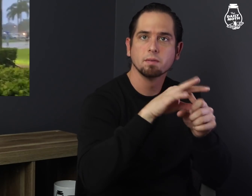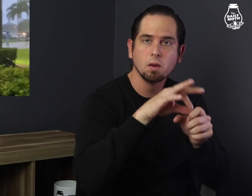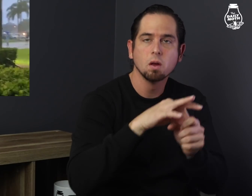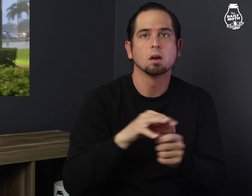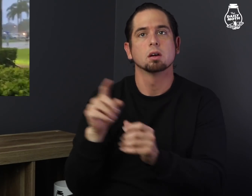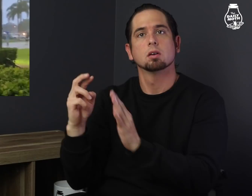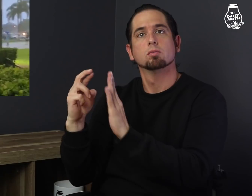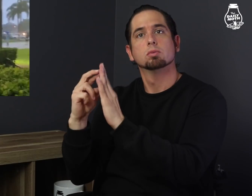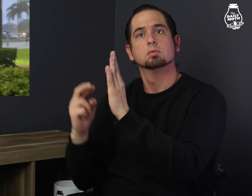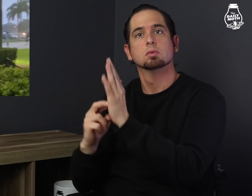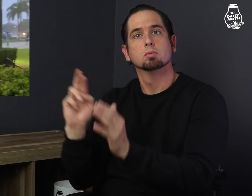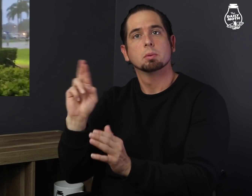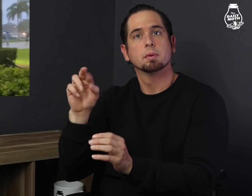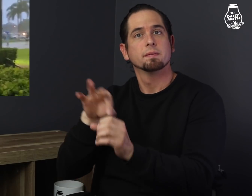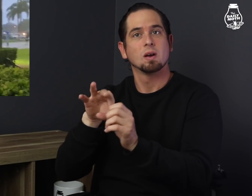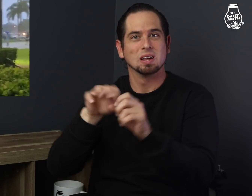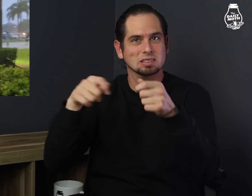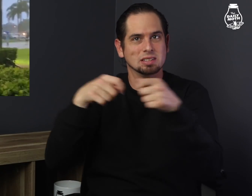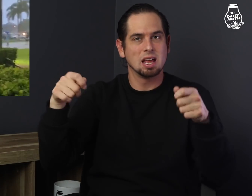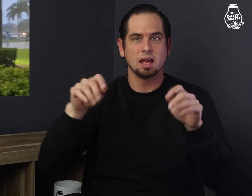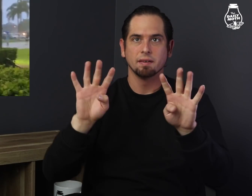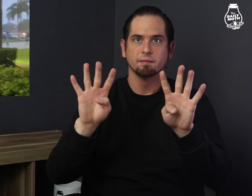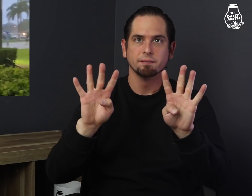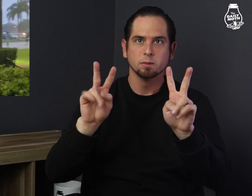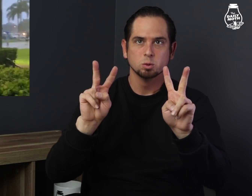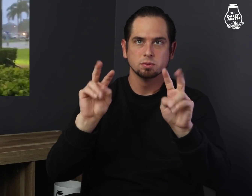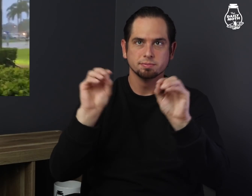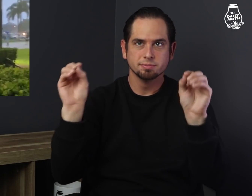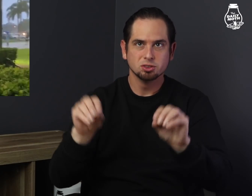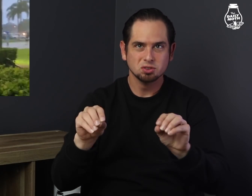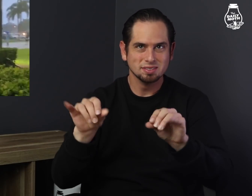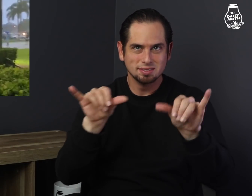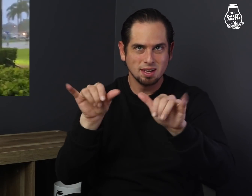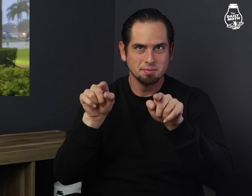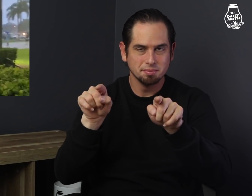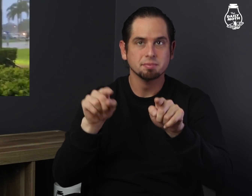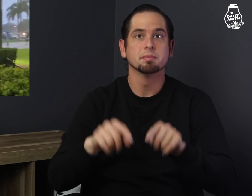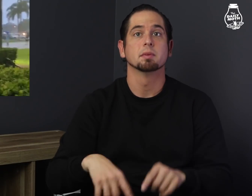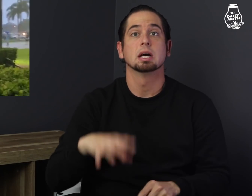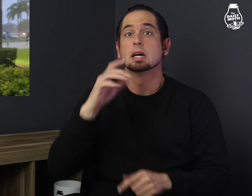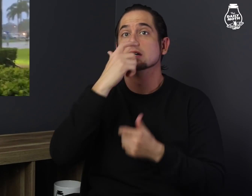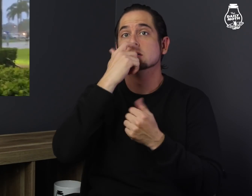Democrats and registered Republicans at 42 percent each.